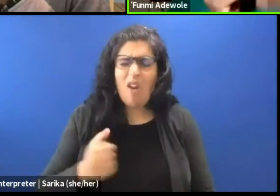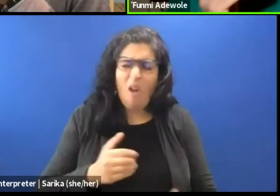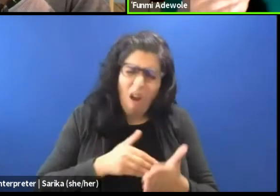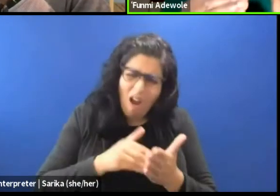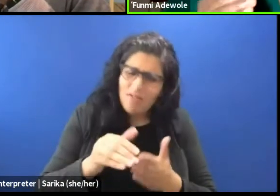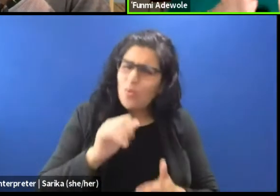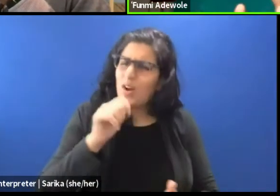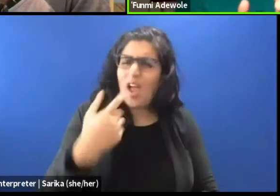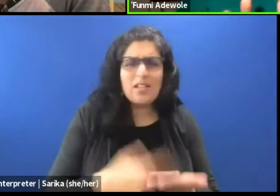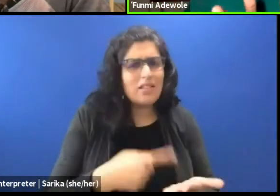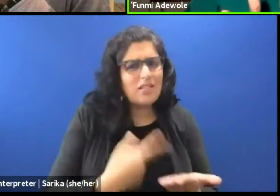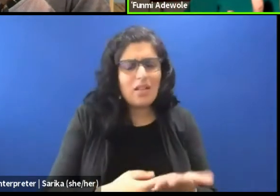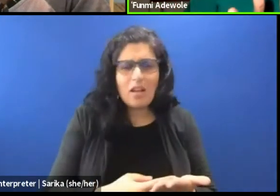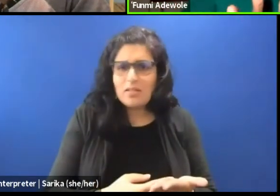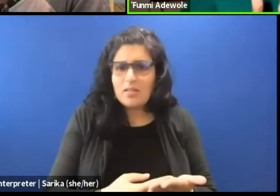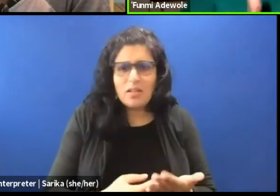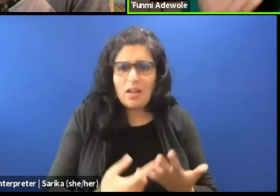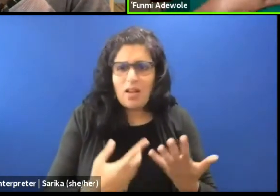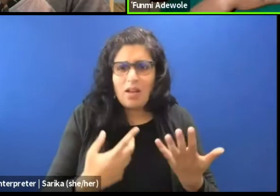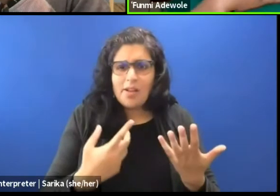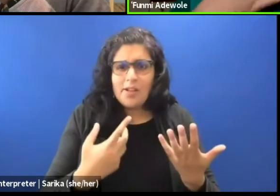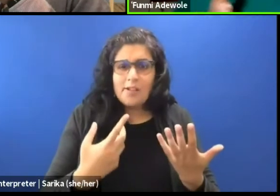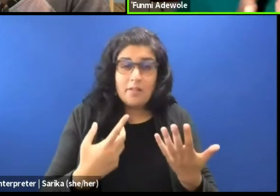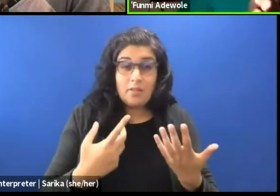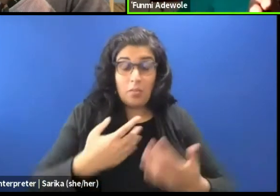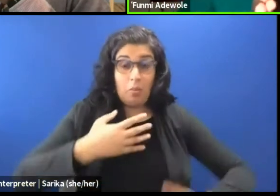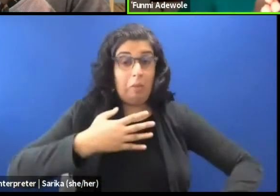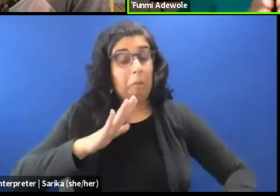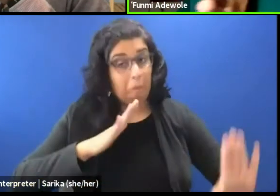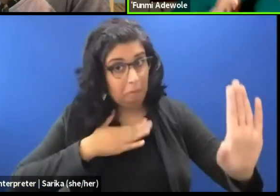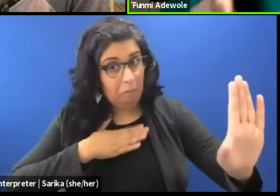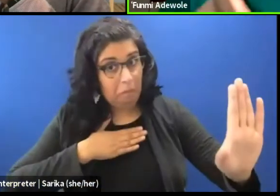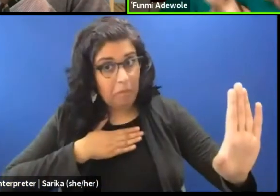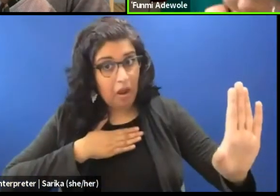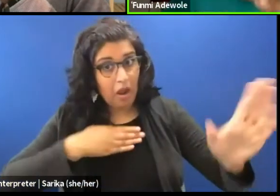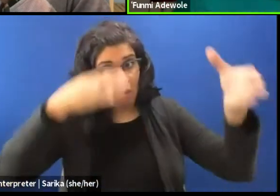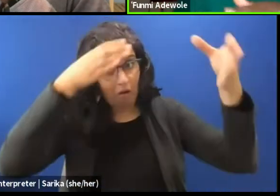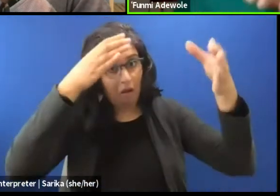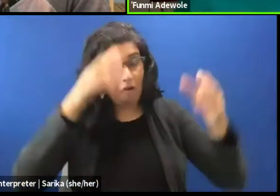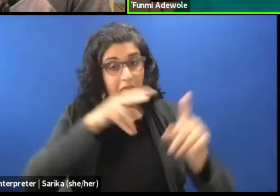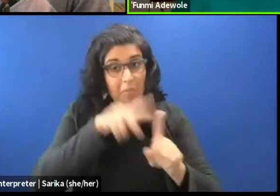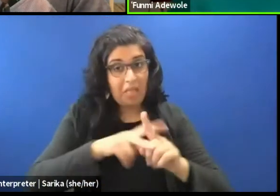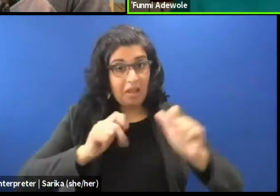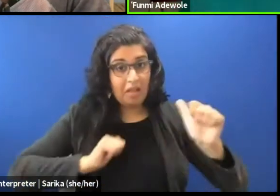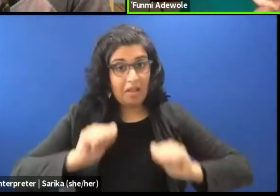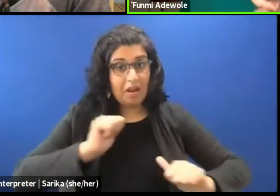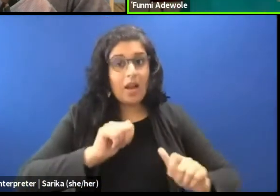so much so, I think in my knowledge of applied theater, that is not the focus.